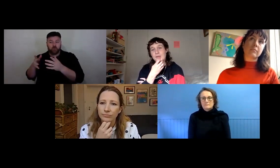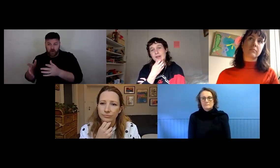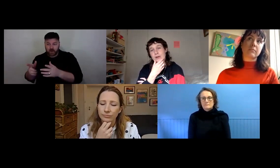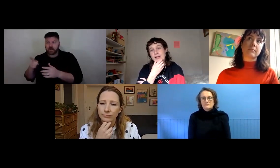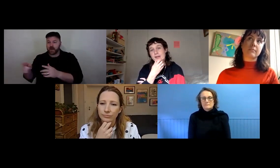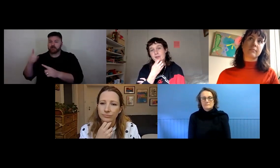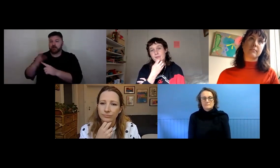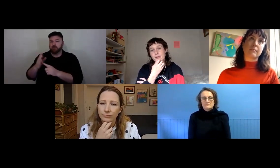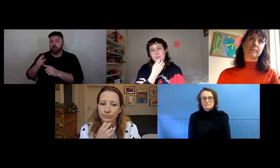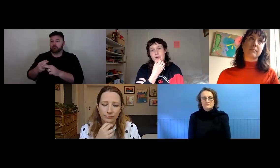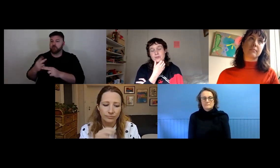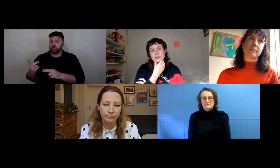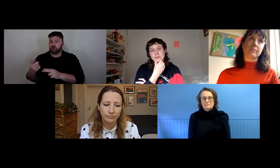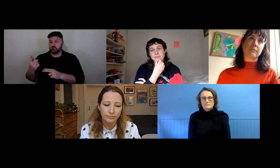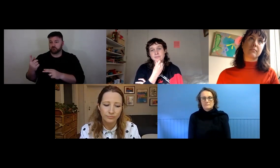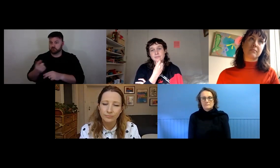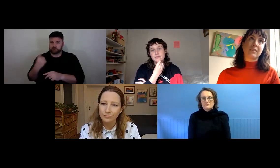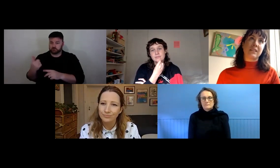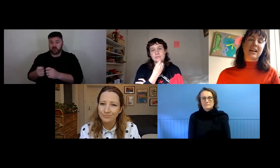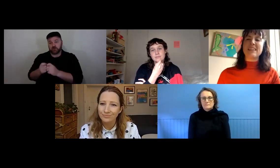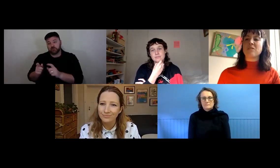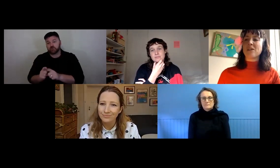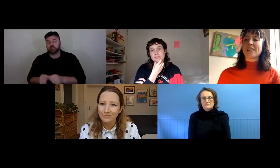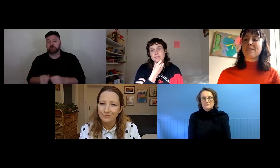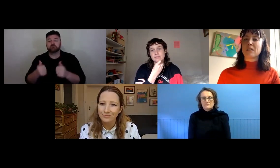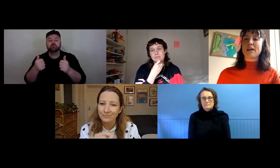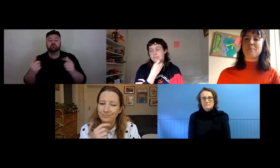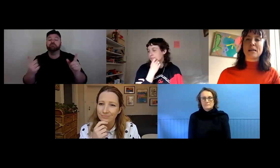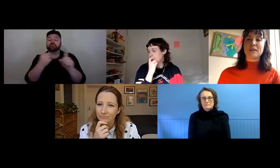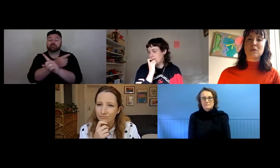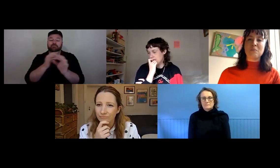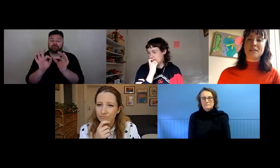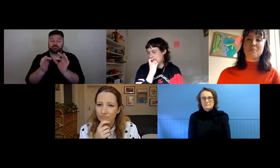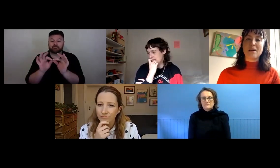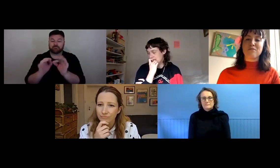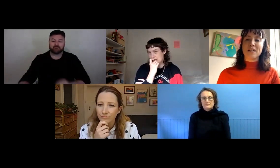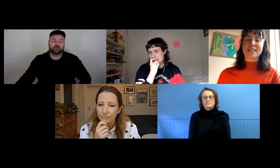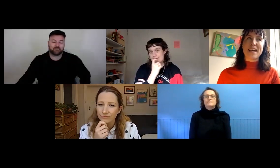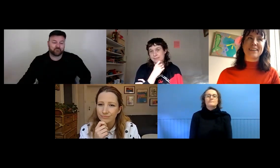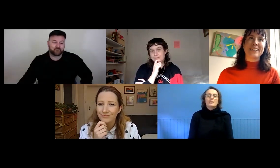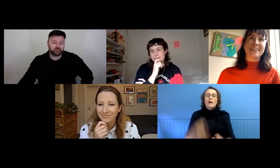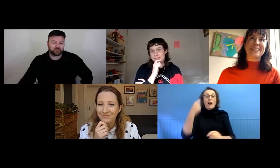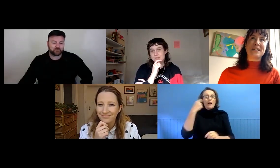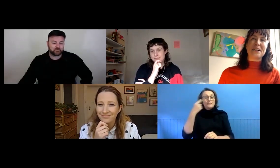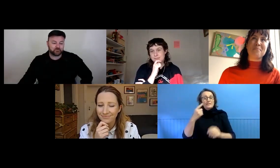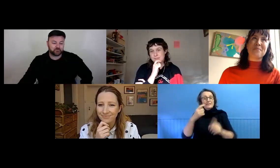really great and useful as well. I think also the thing of being humans and being friends.